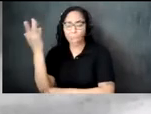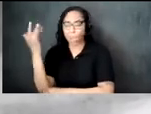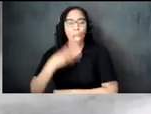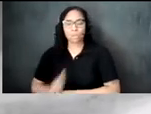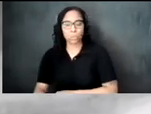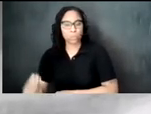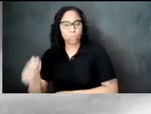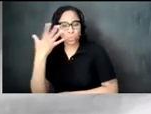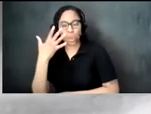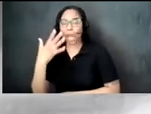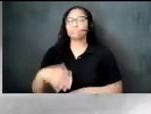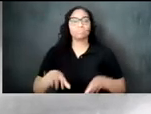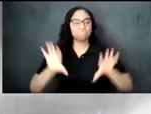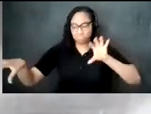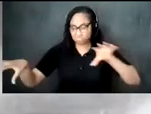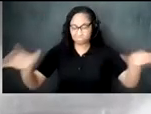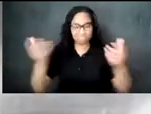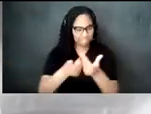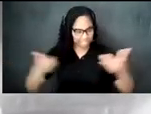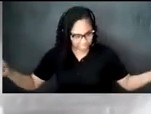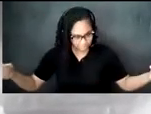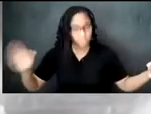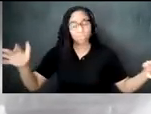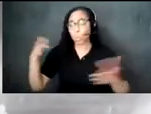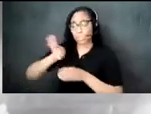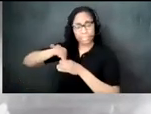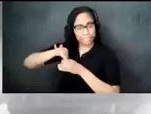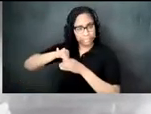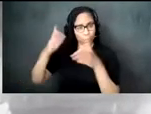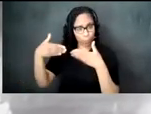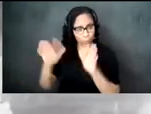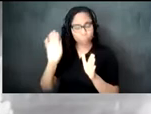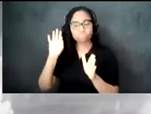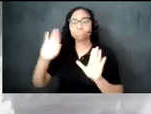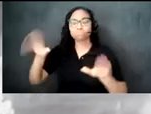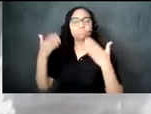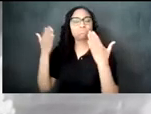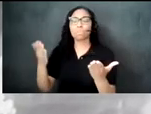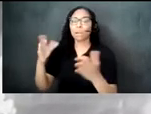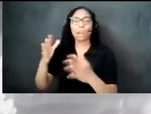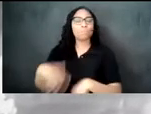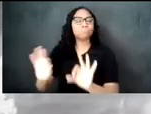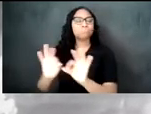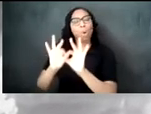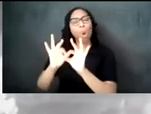tea rooms and african-american communities hosted important social events community leaders held